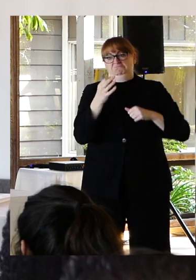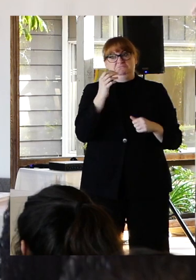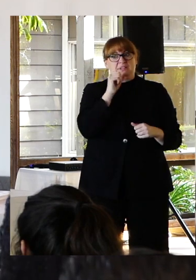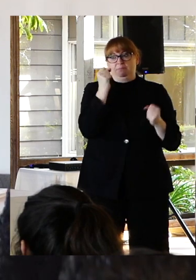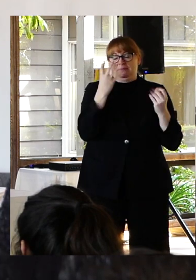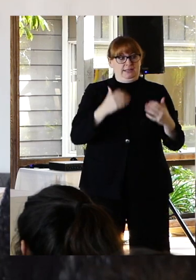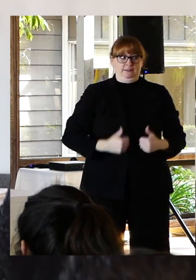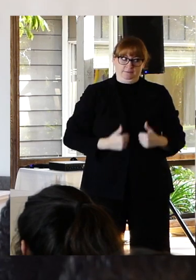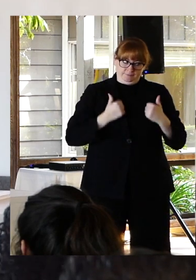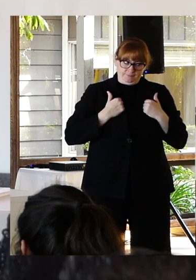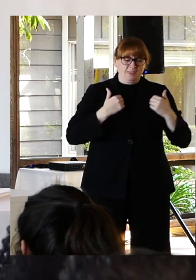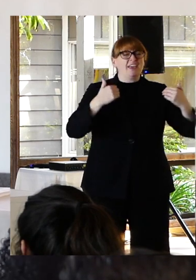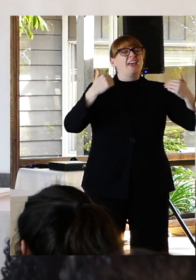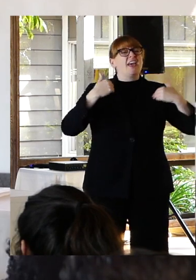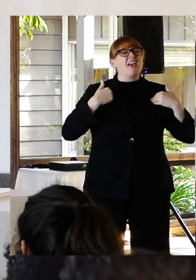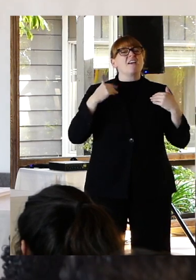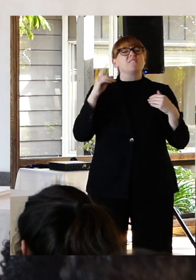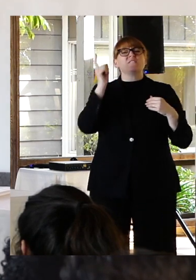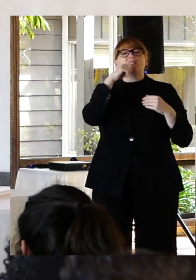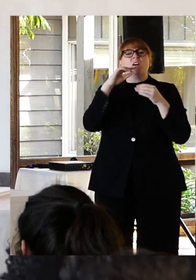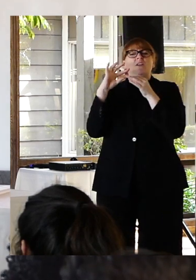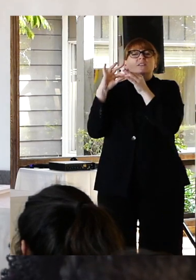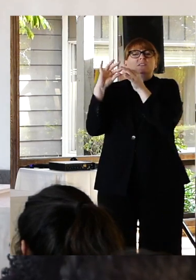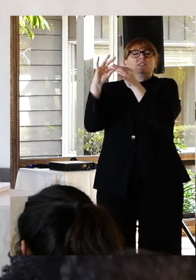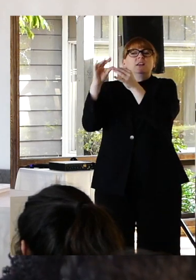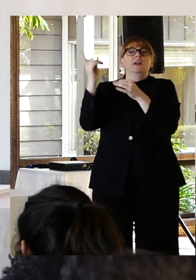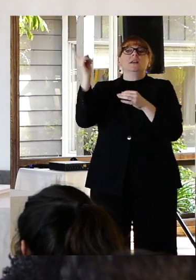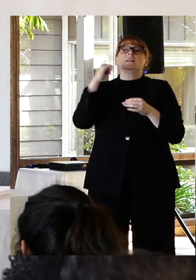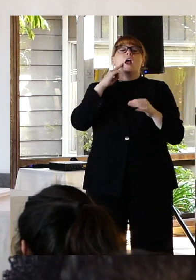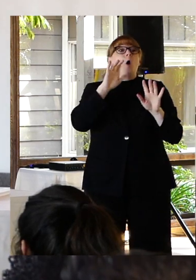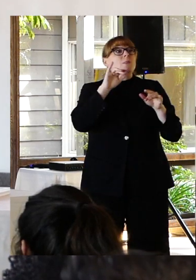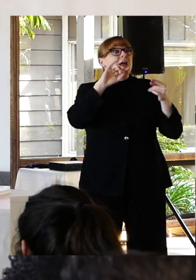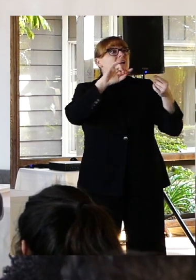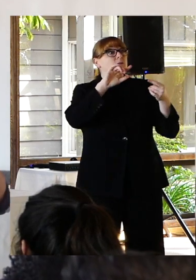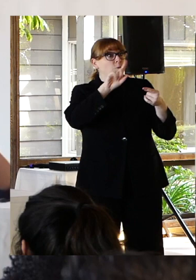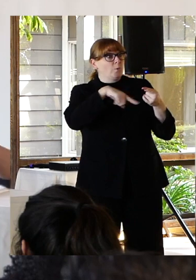the bridge. Some say it's a painless death. Others say that if you jump